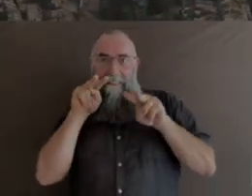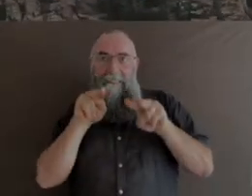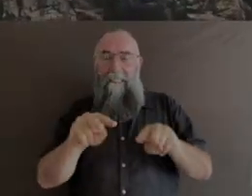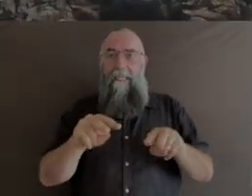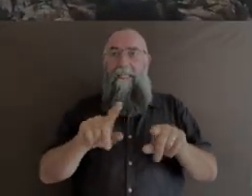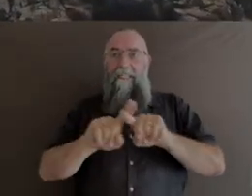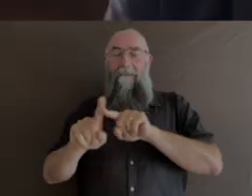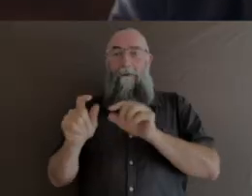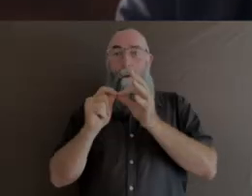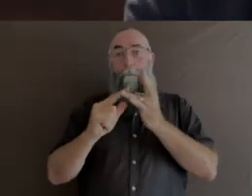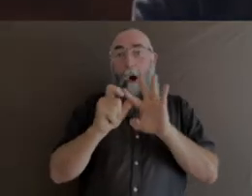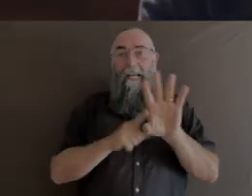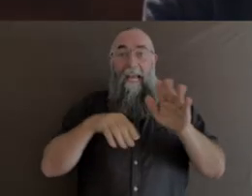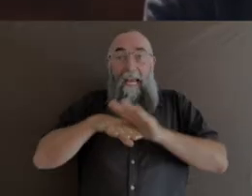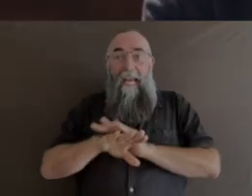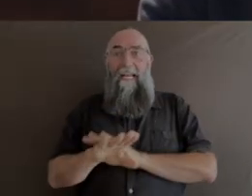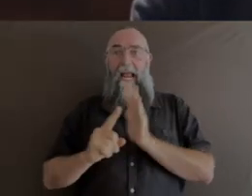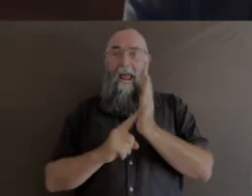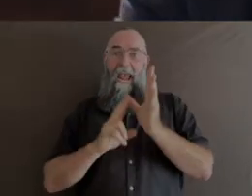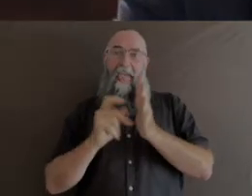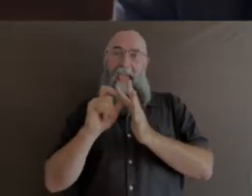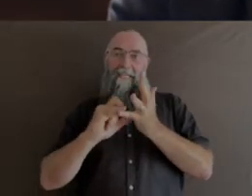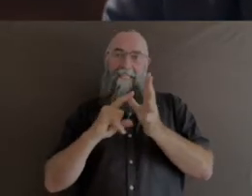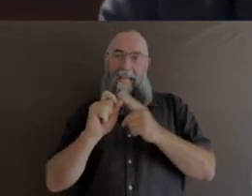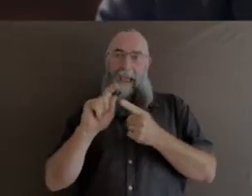Here we have one of your sort of other experiments